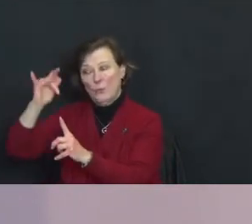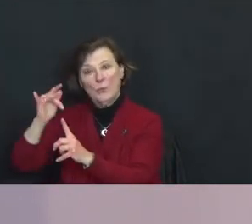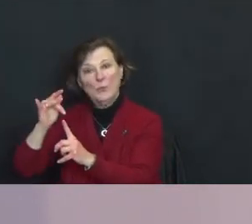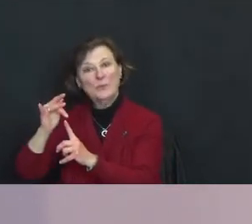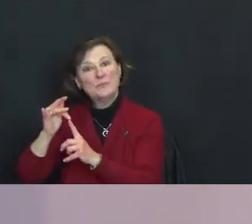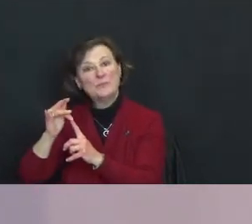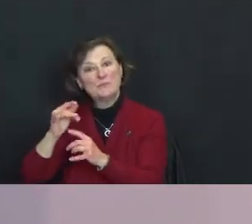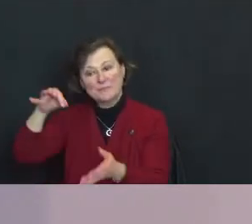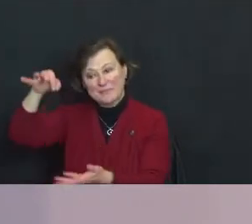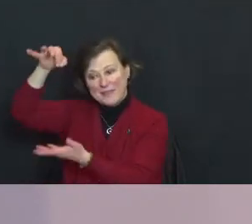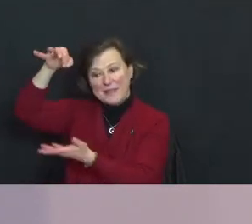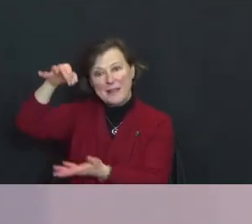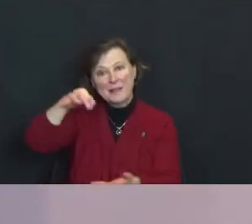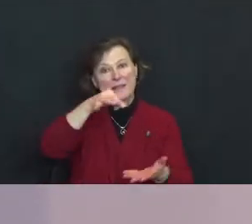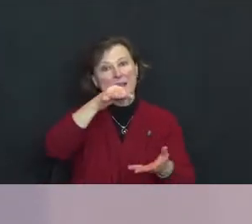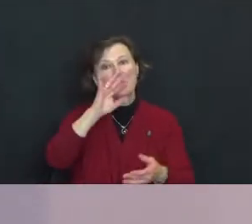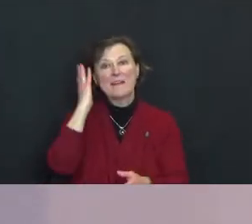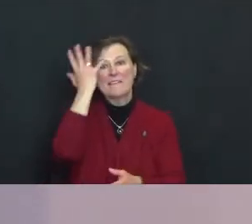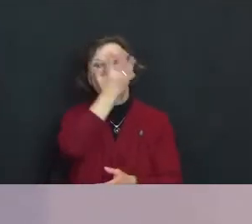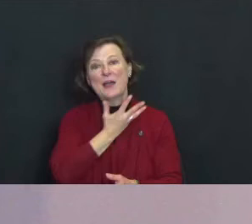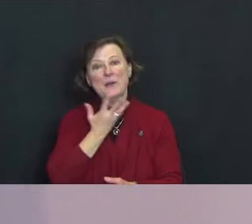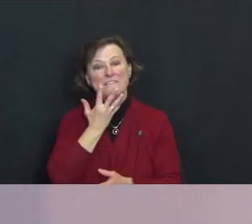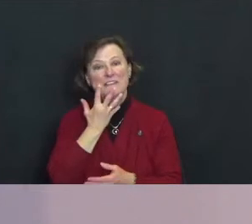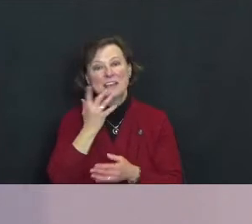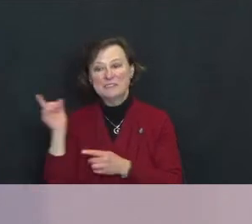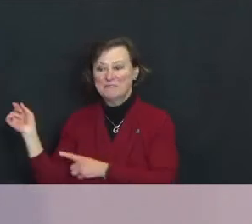of our open faces brought near.